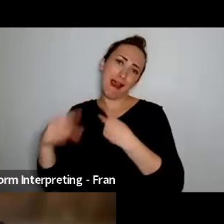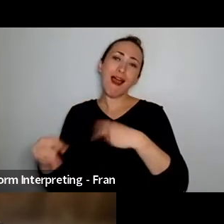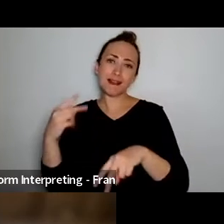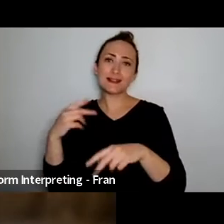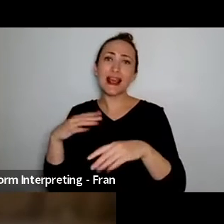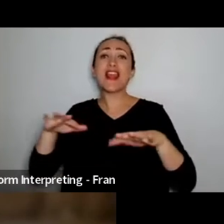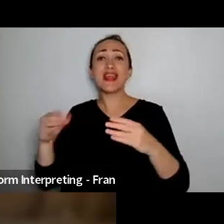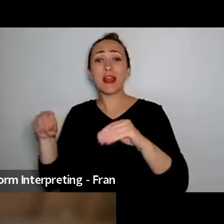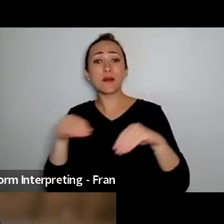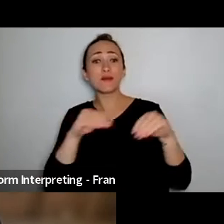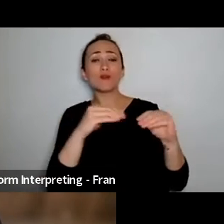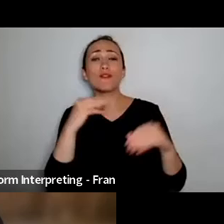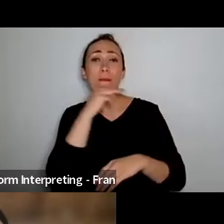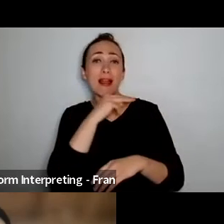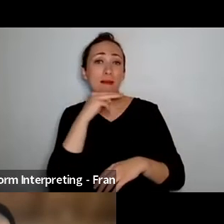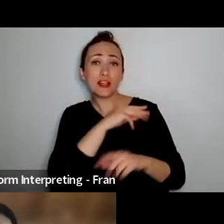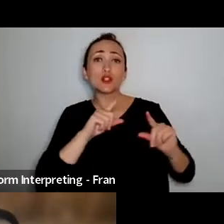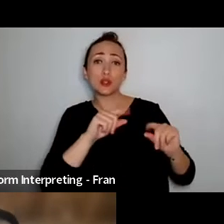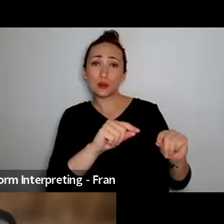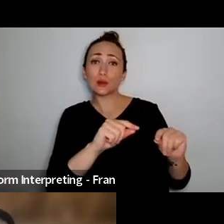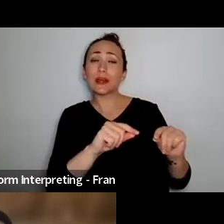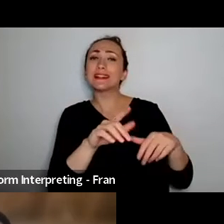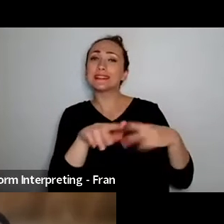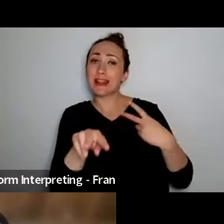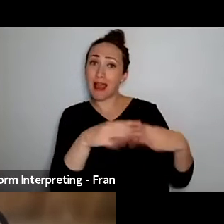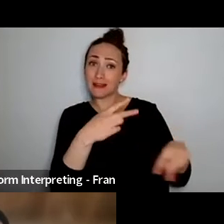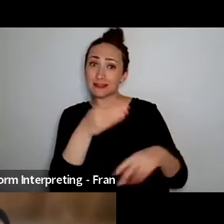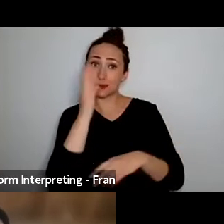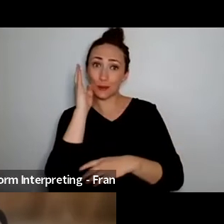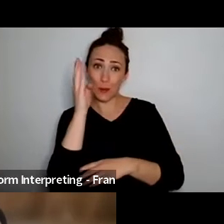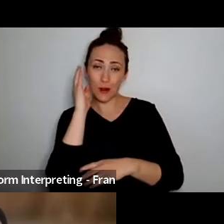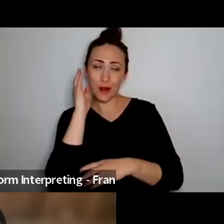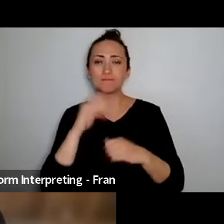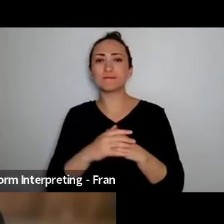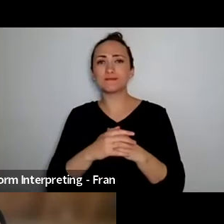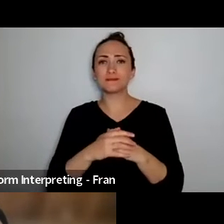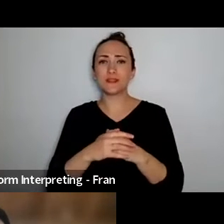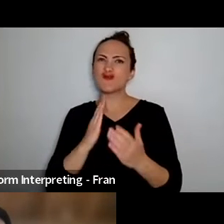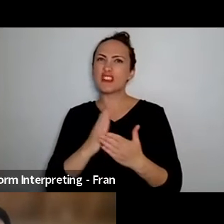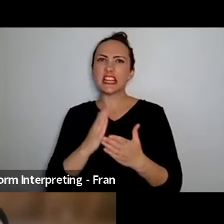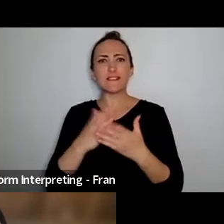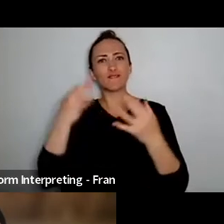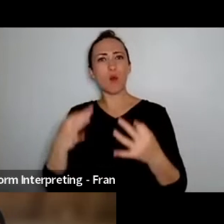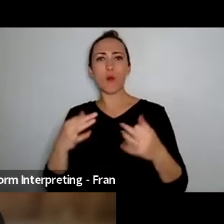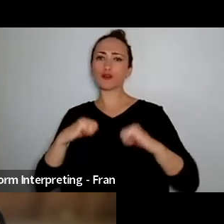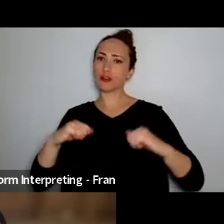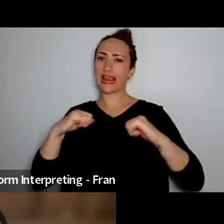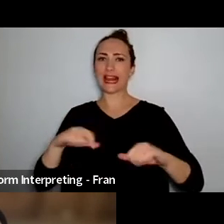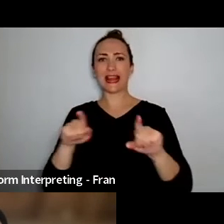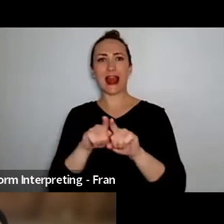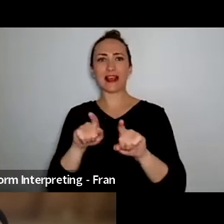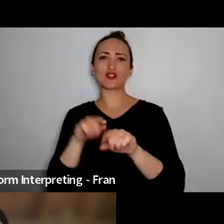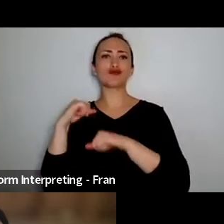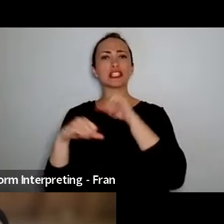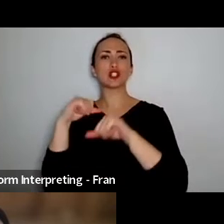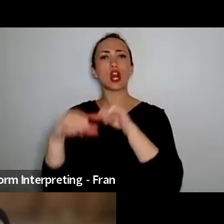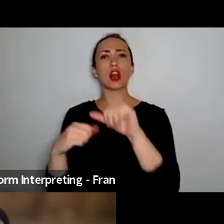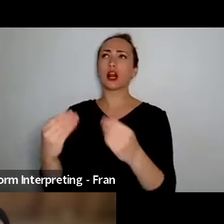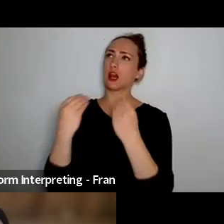had a very formal training uh traditionally and then, gosh way back when, um it was in 19